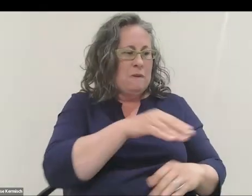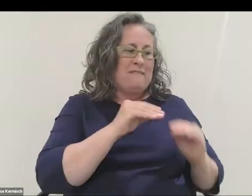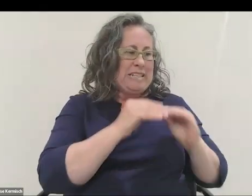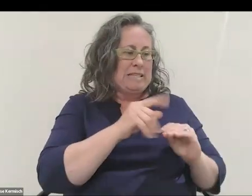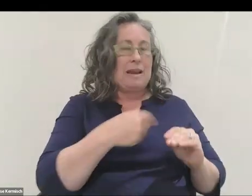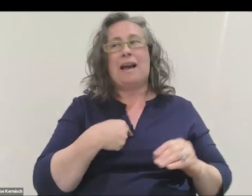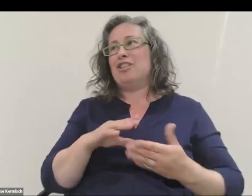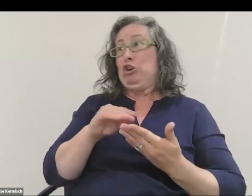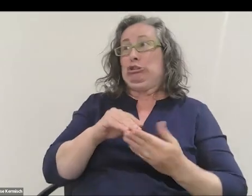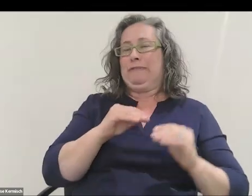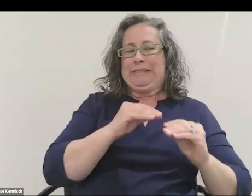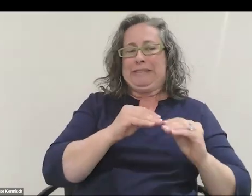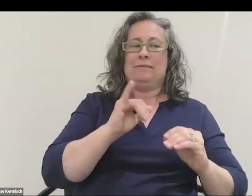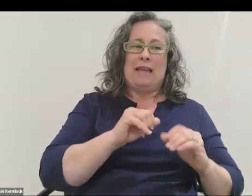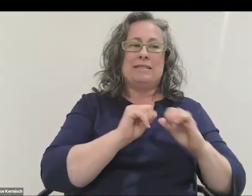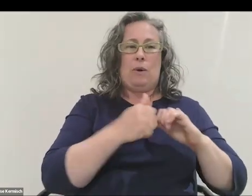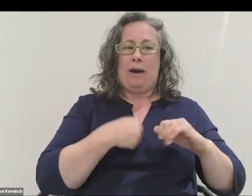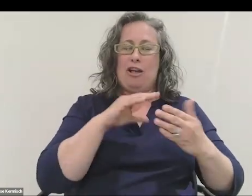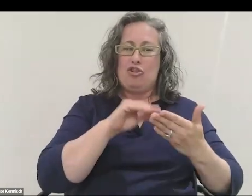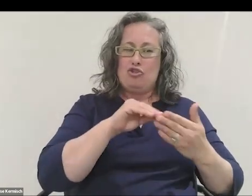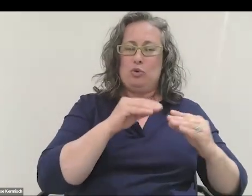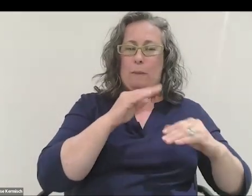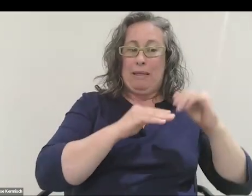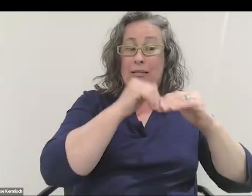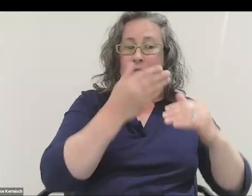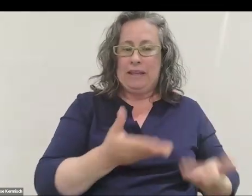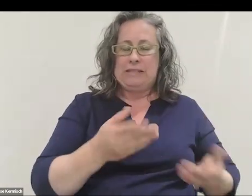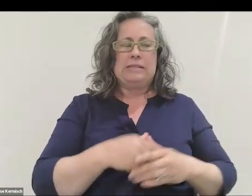I learned to fix, which is how I learned to build things, but it was also in music,